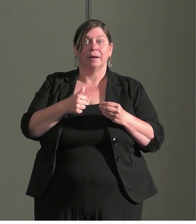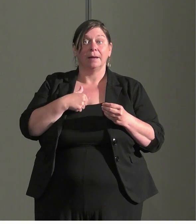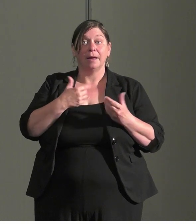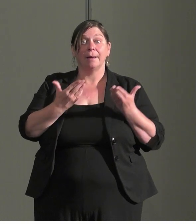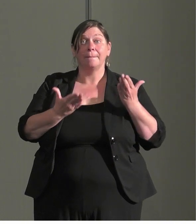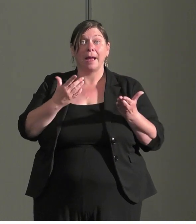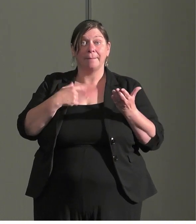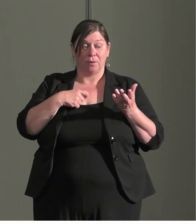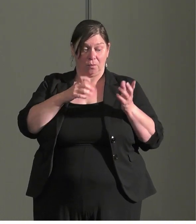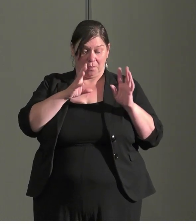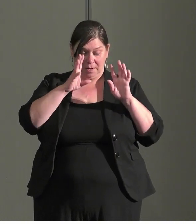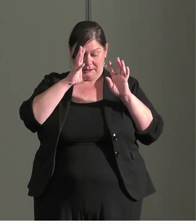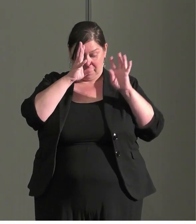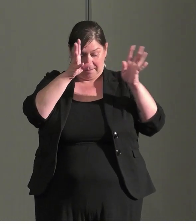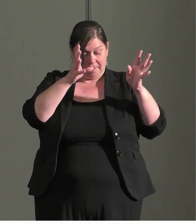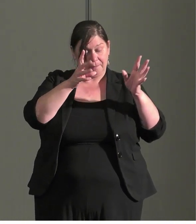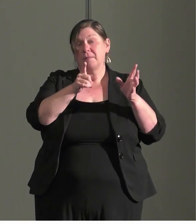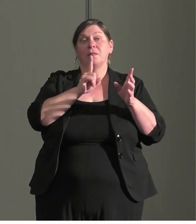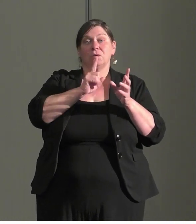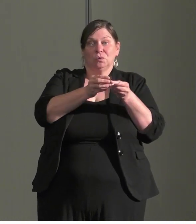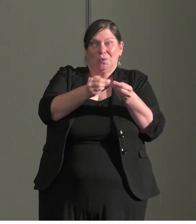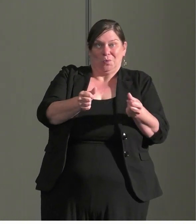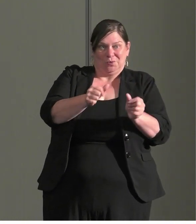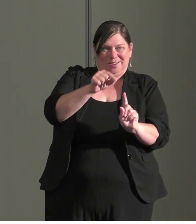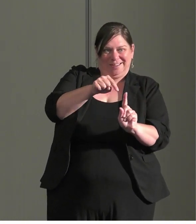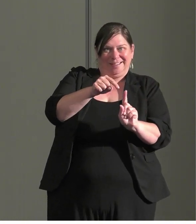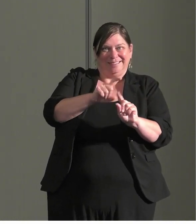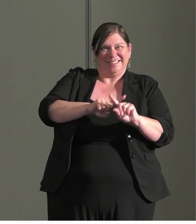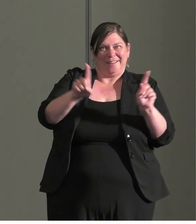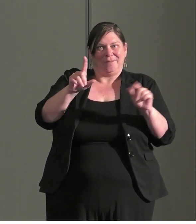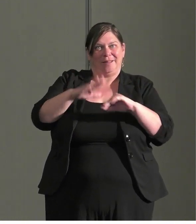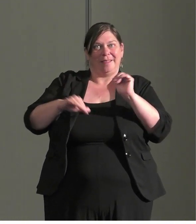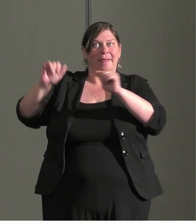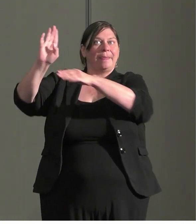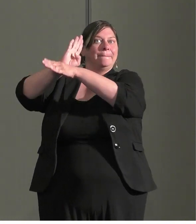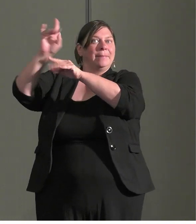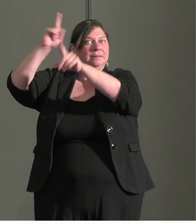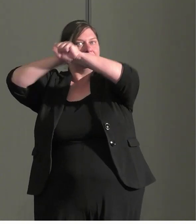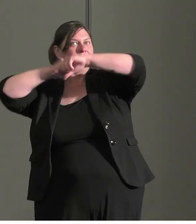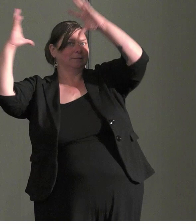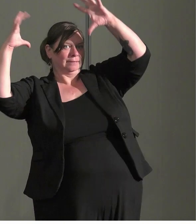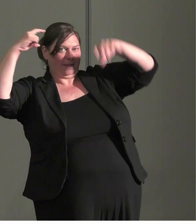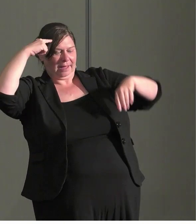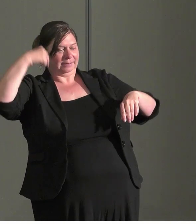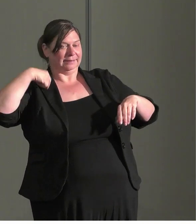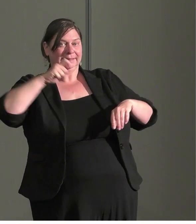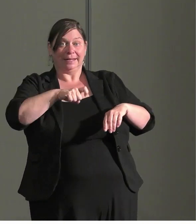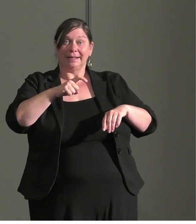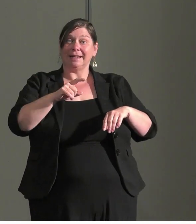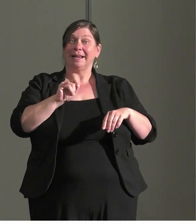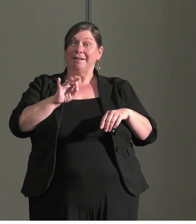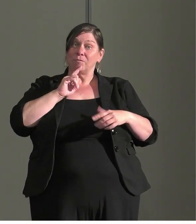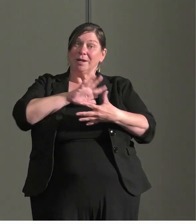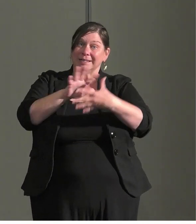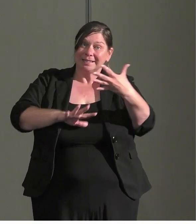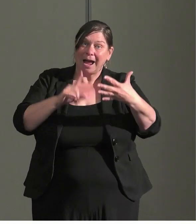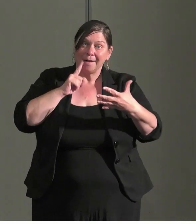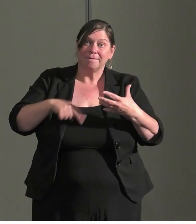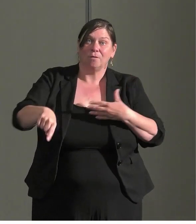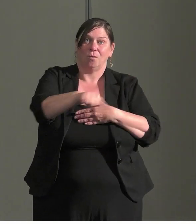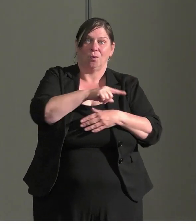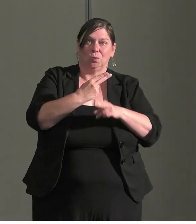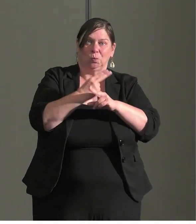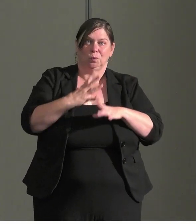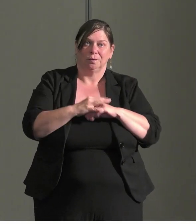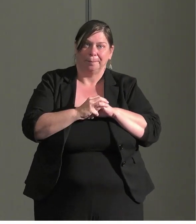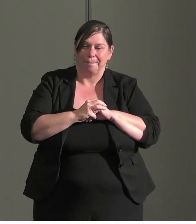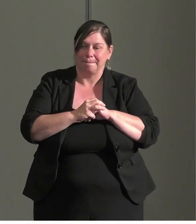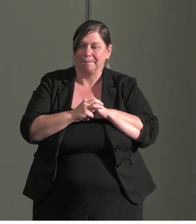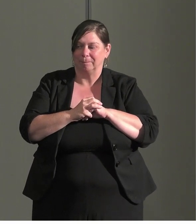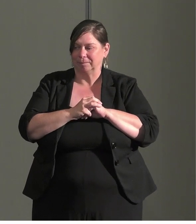that is very different than what for example, the business thinks we need. If we design for users.